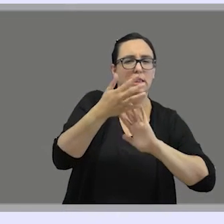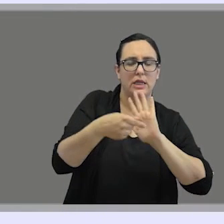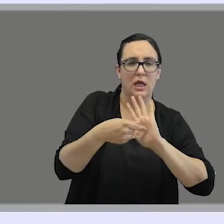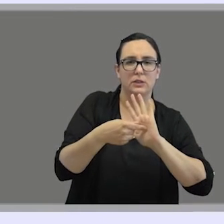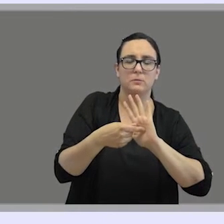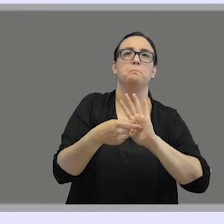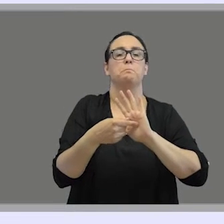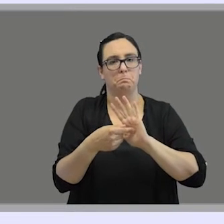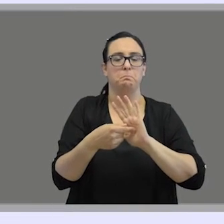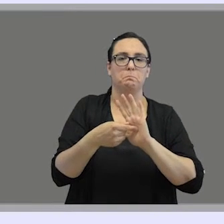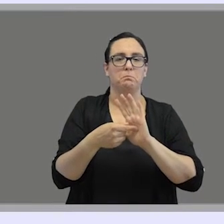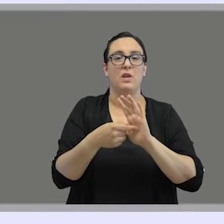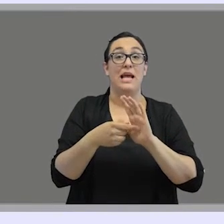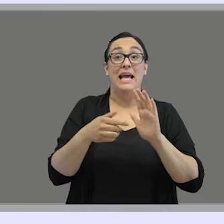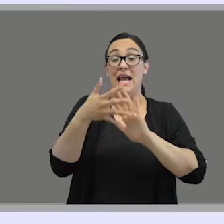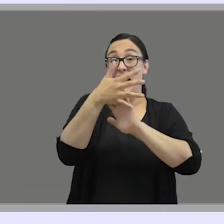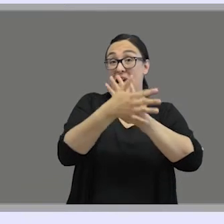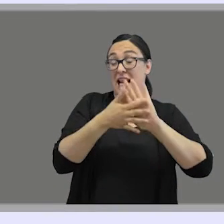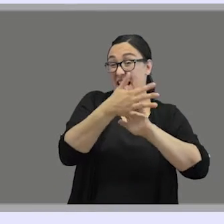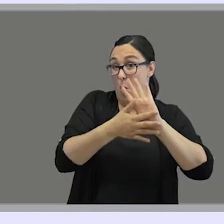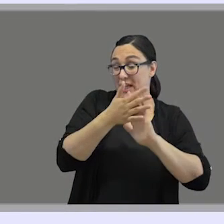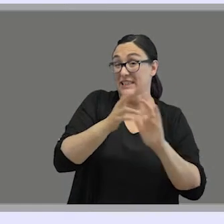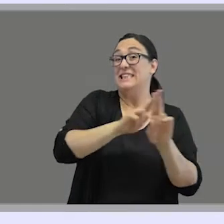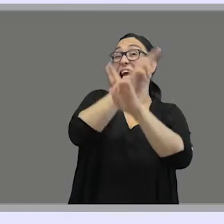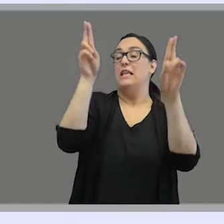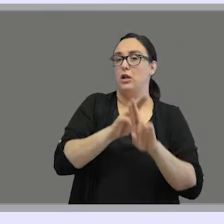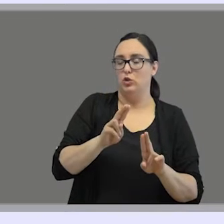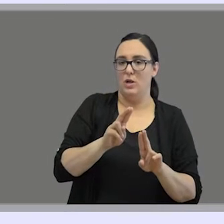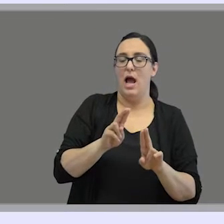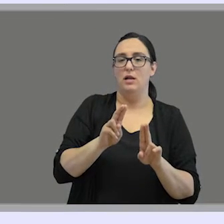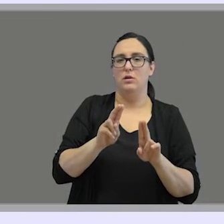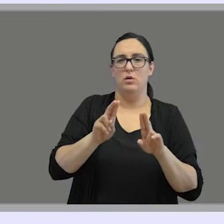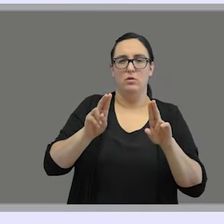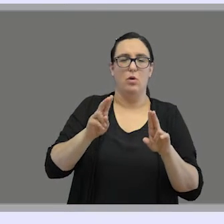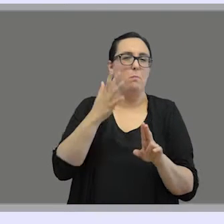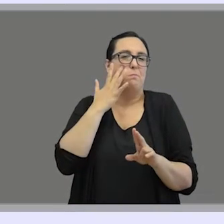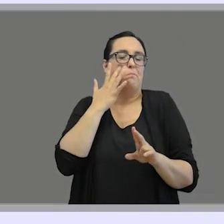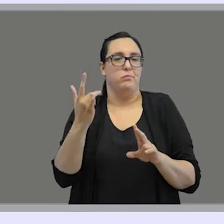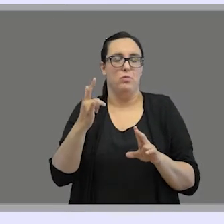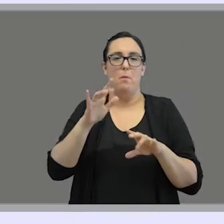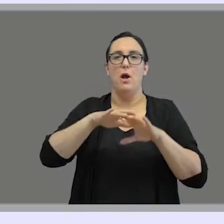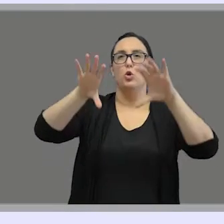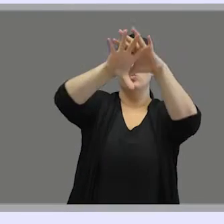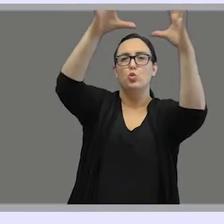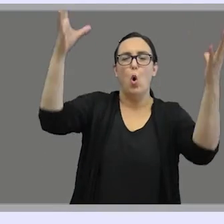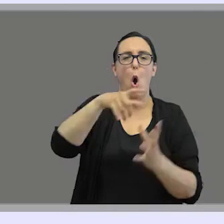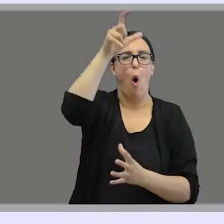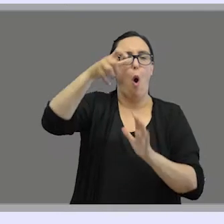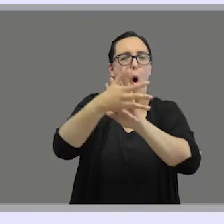There is not exactly an international sign language as a uniform sign language understood by all signers